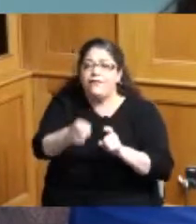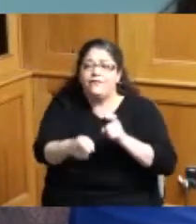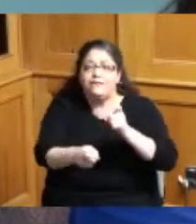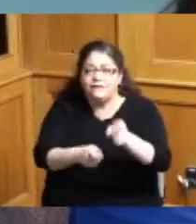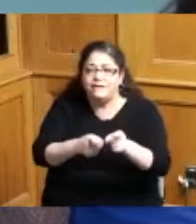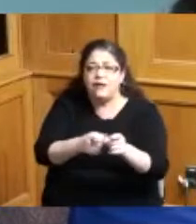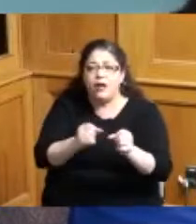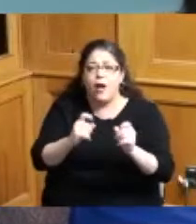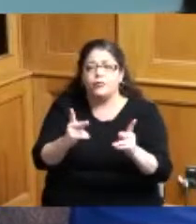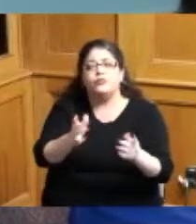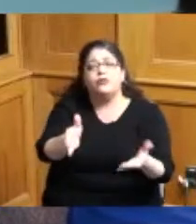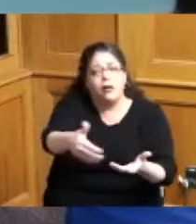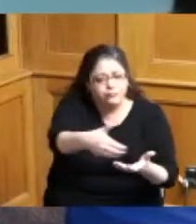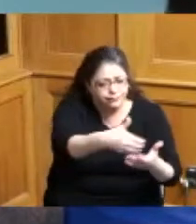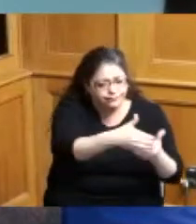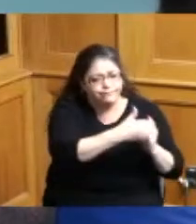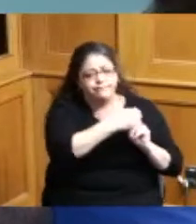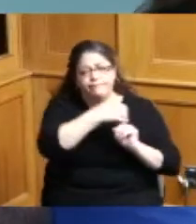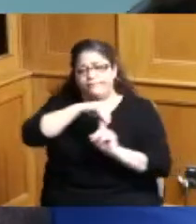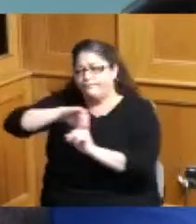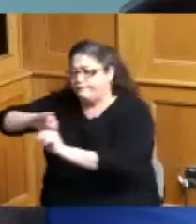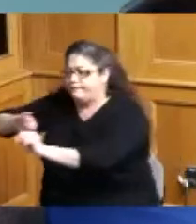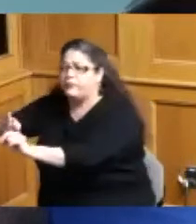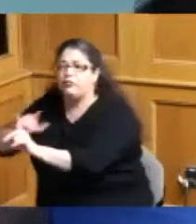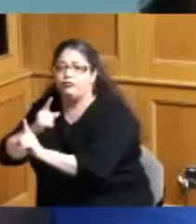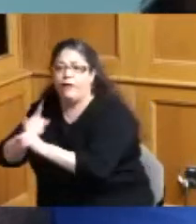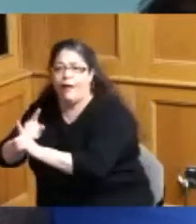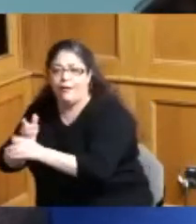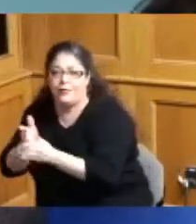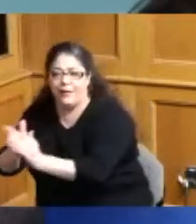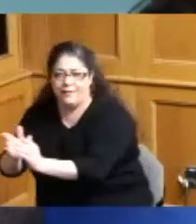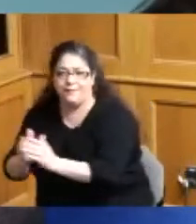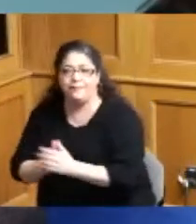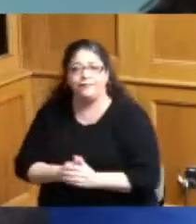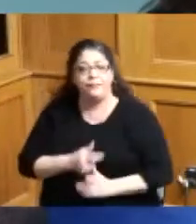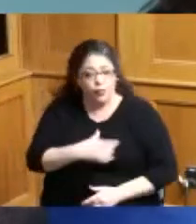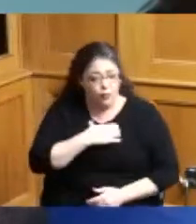and he takes him in and say let me turn you around he gets a kid that's hungry and say let me get you